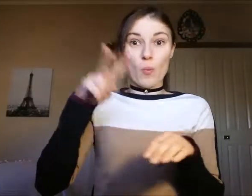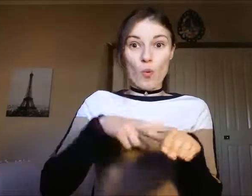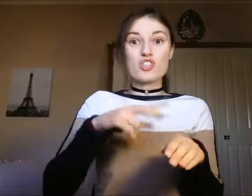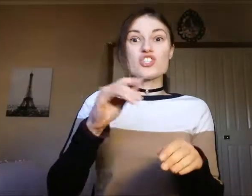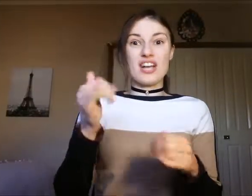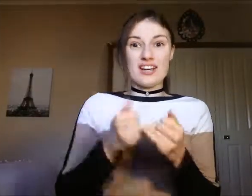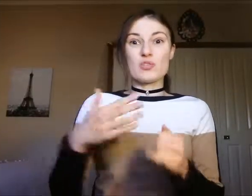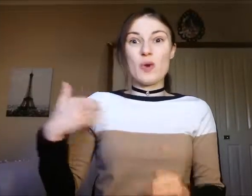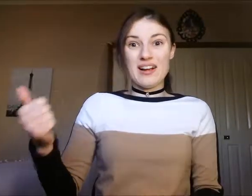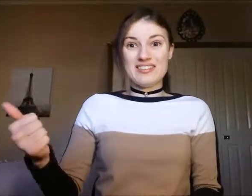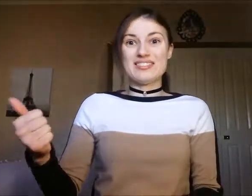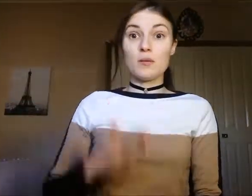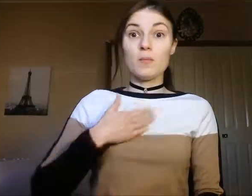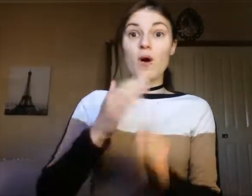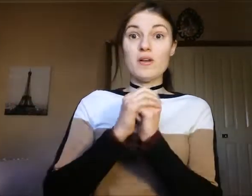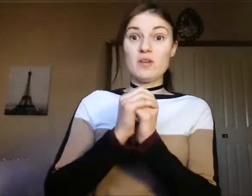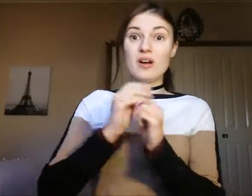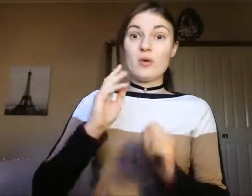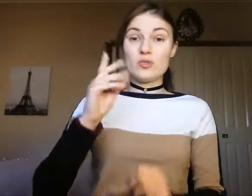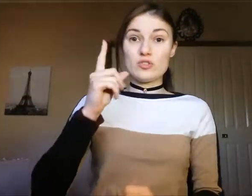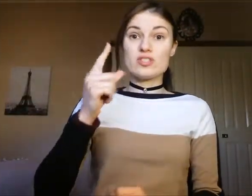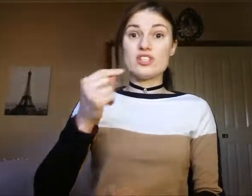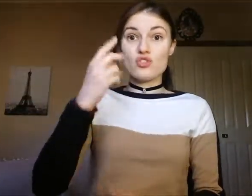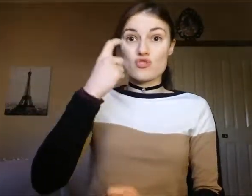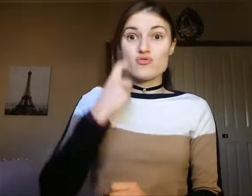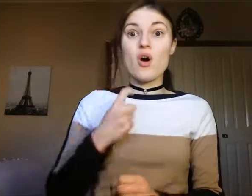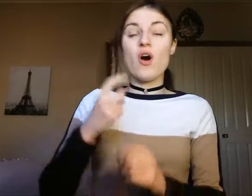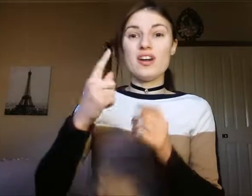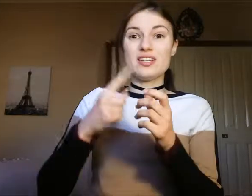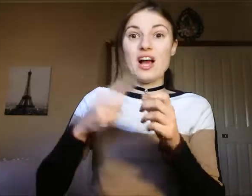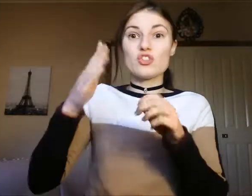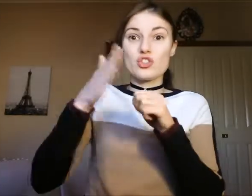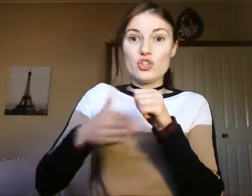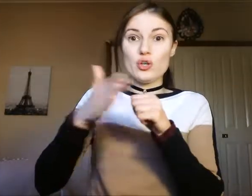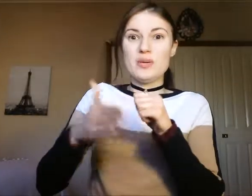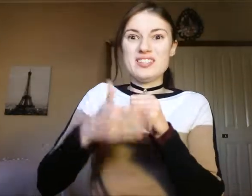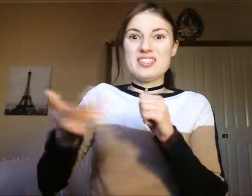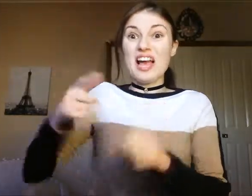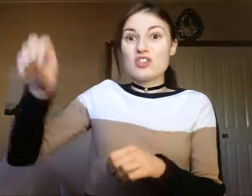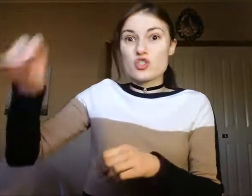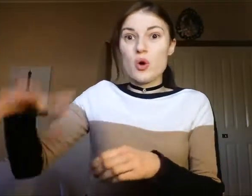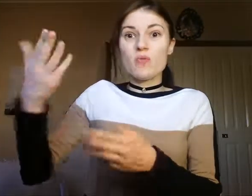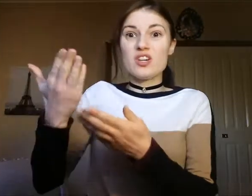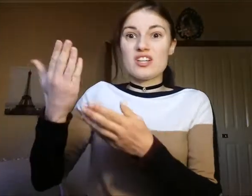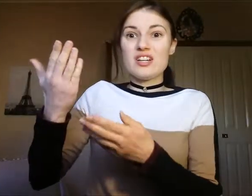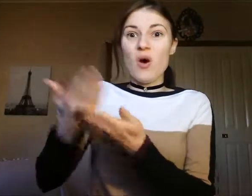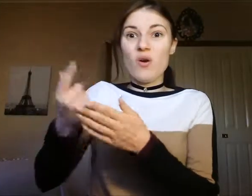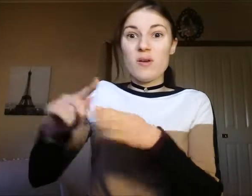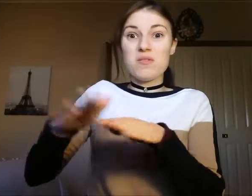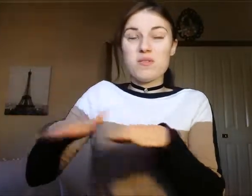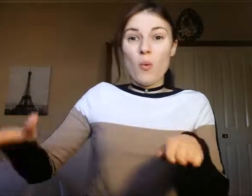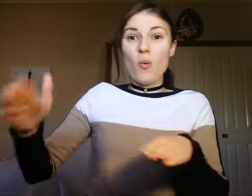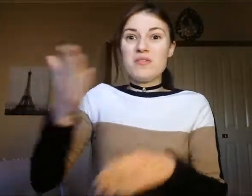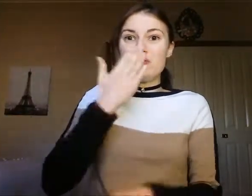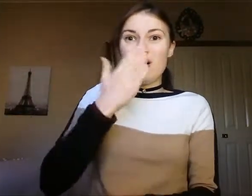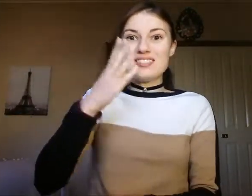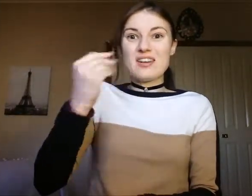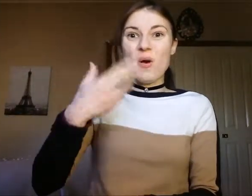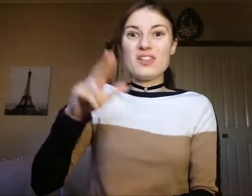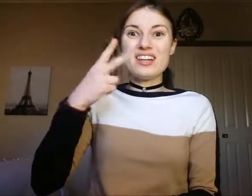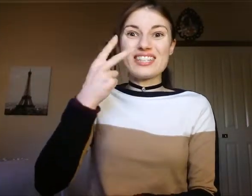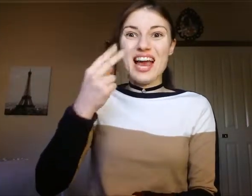watch as well. My friend did try a cucumber and drop on the floor front of cat